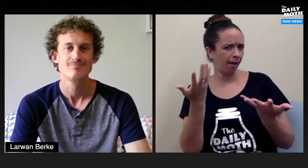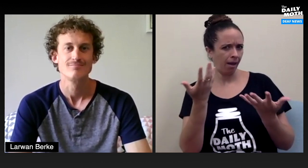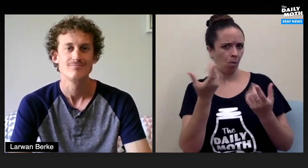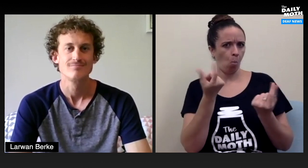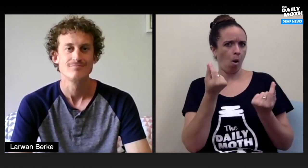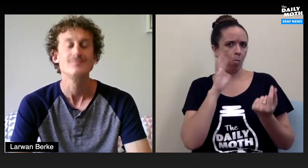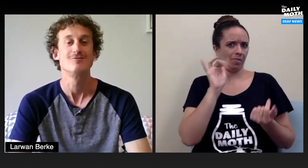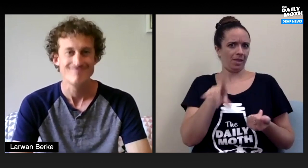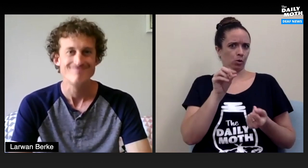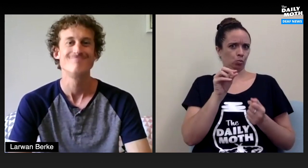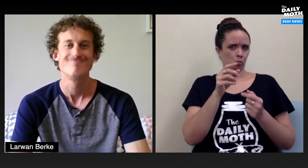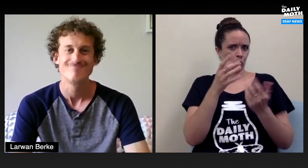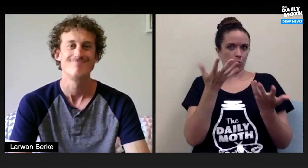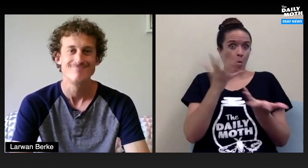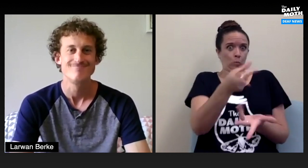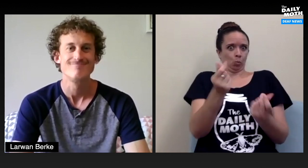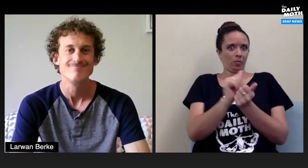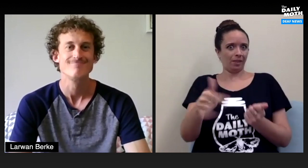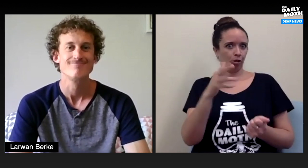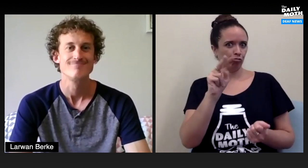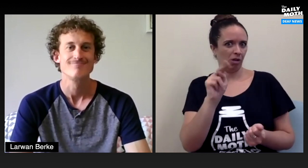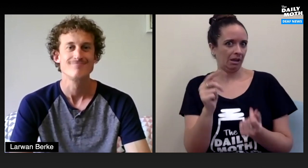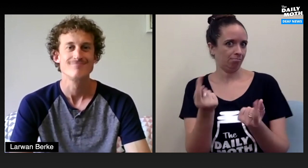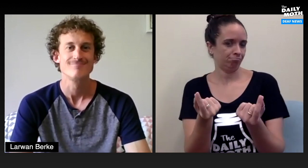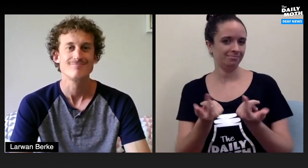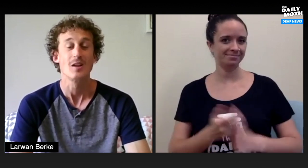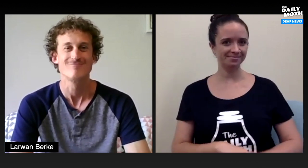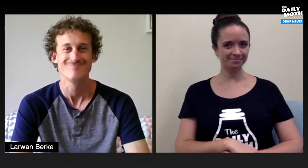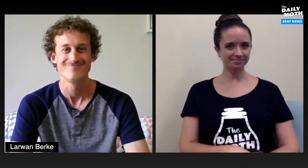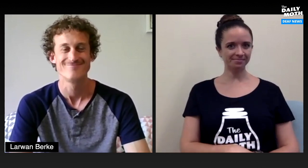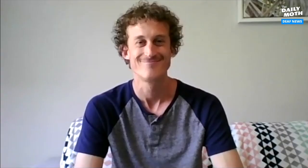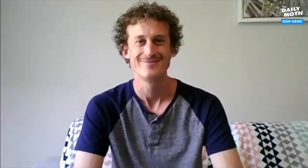What would it do, what would you do with that grant?